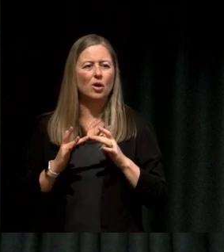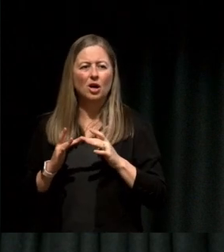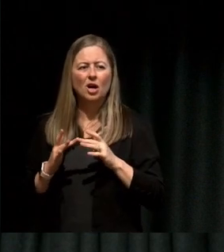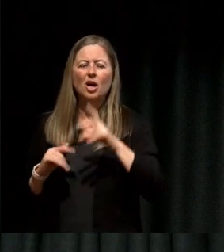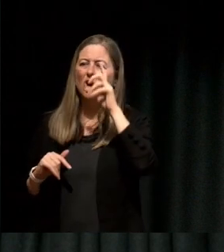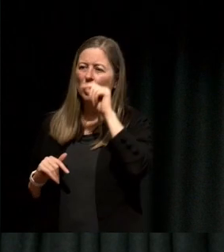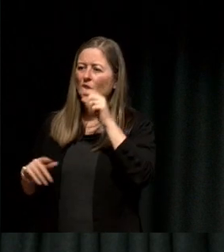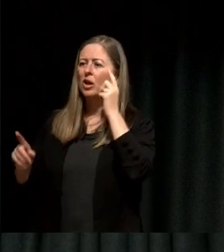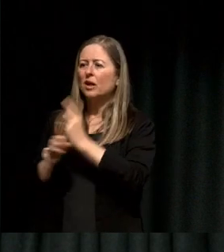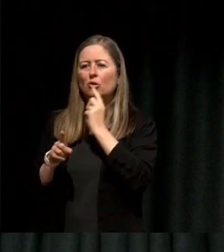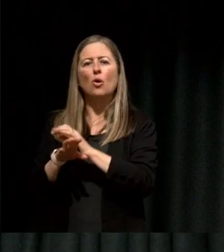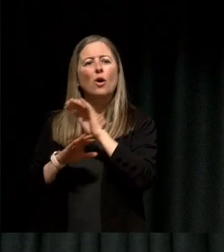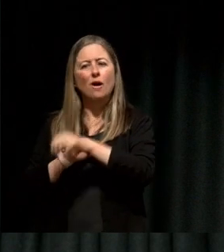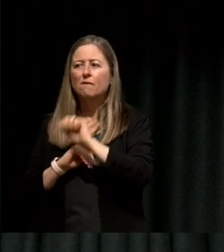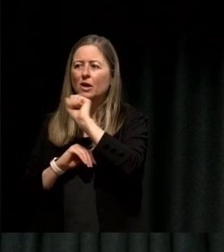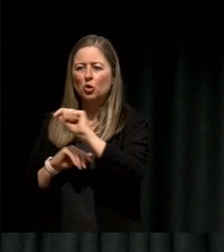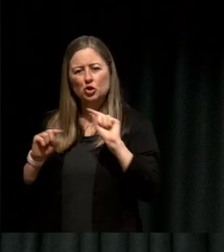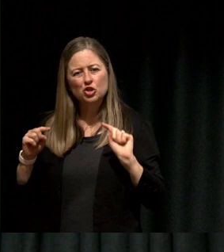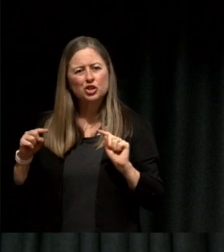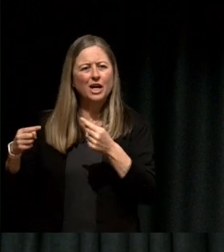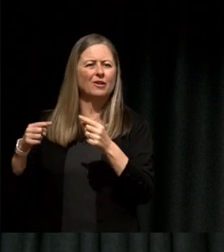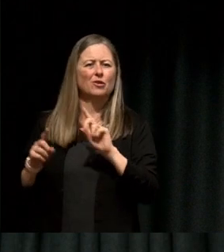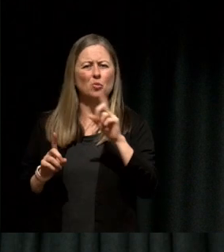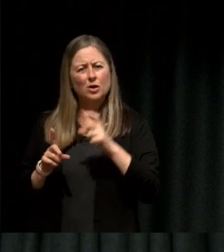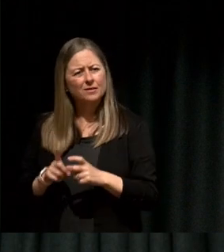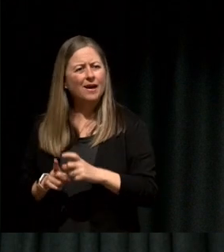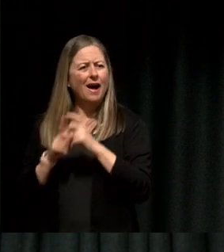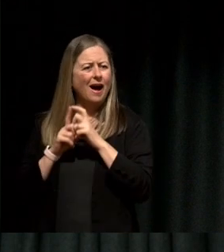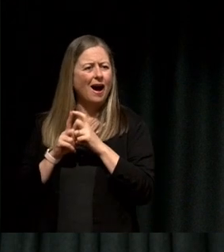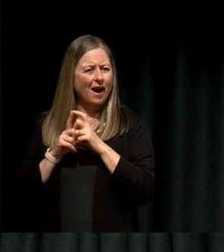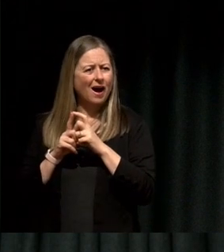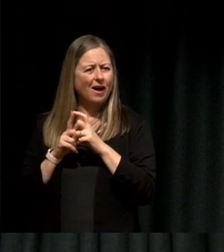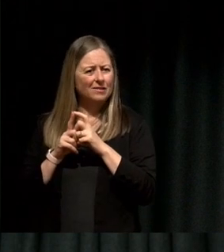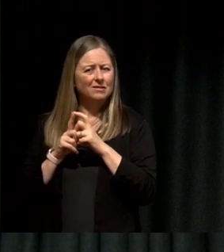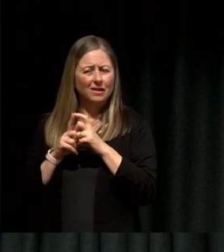they're not able to help you. So I'd encourage you to be as open and honest and vulnerable with your stories if you can.